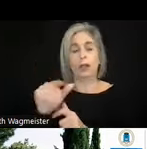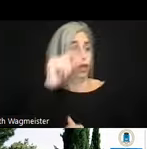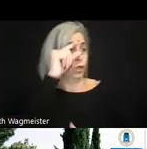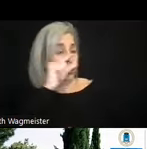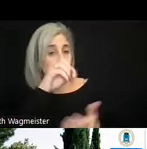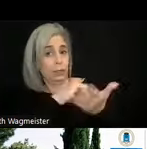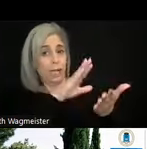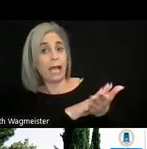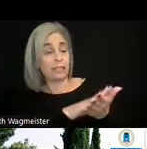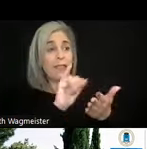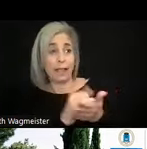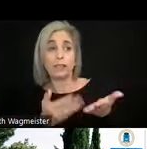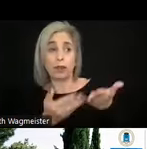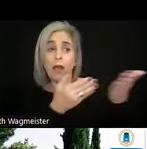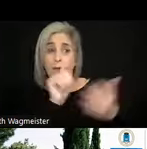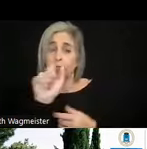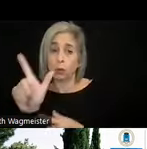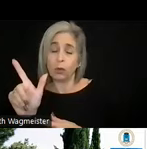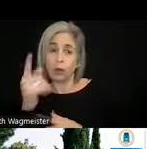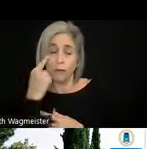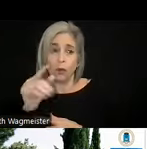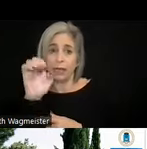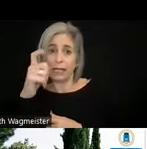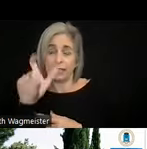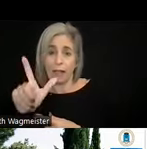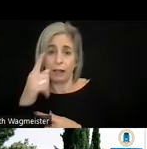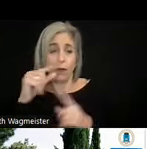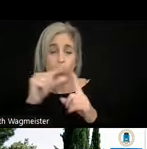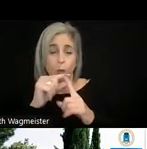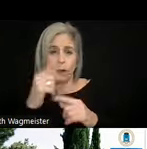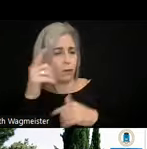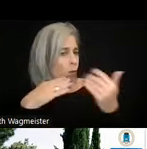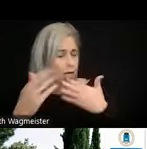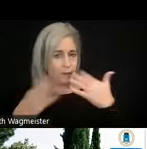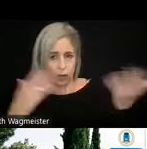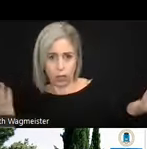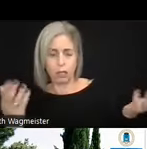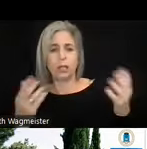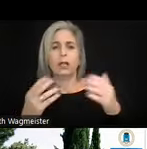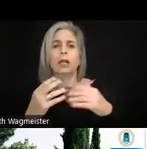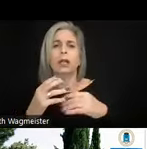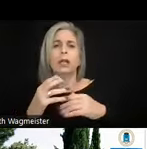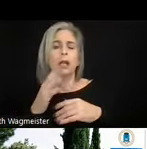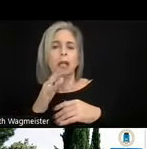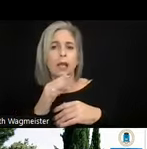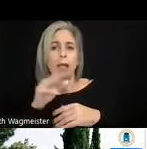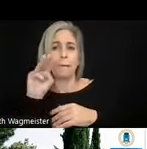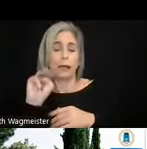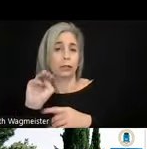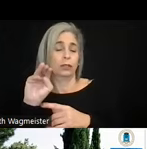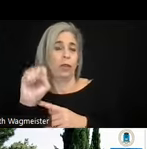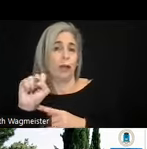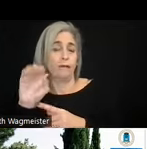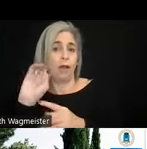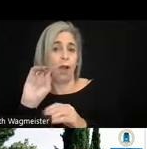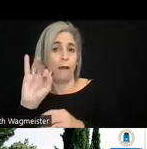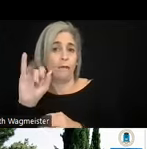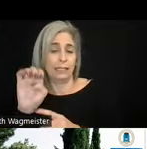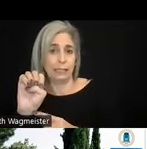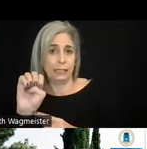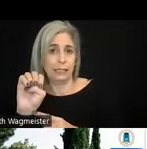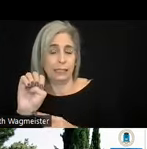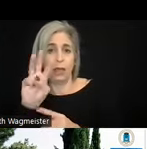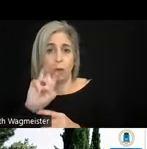authoring tool for whatever. The Microsoft versions, web versions are also authoring